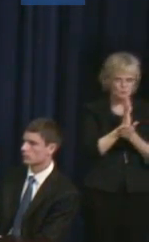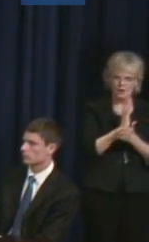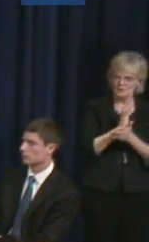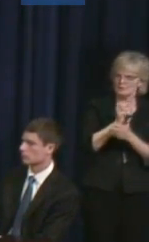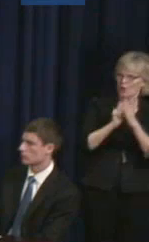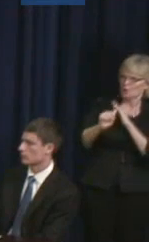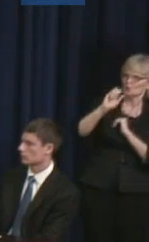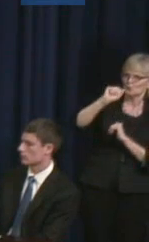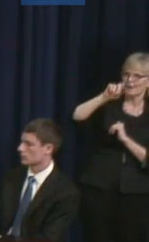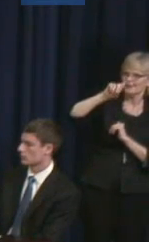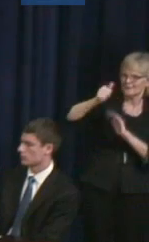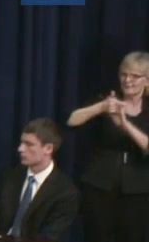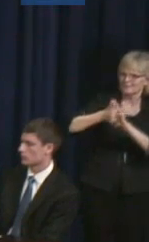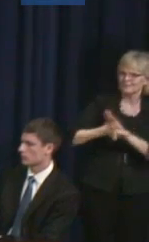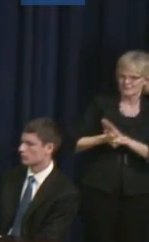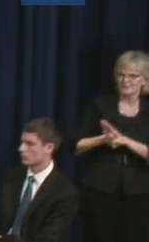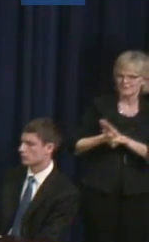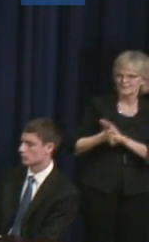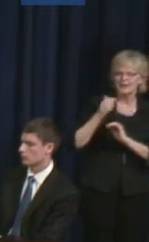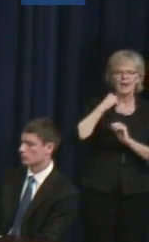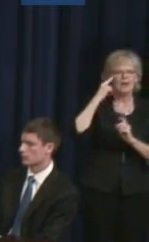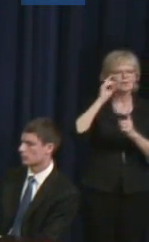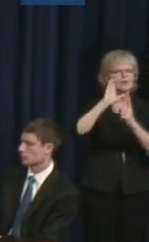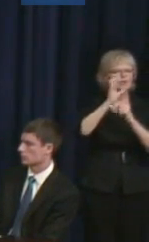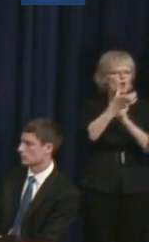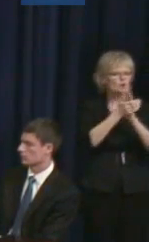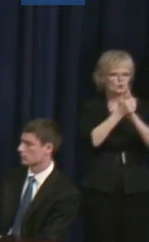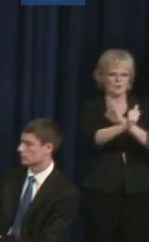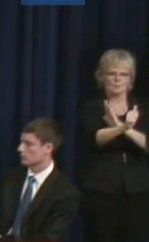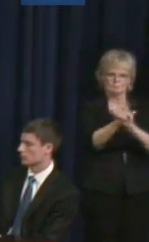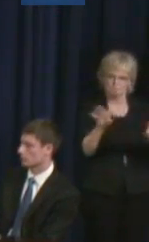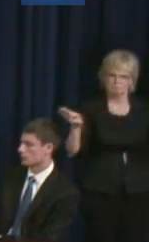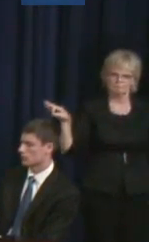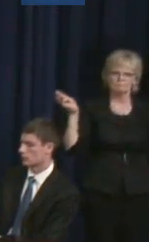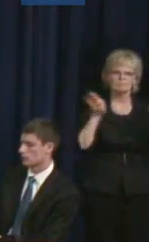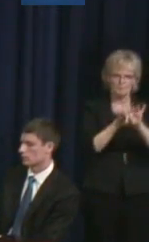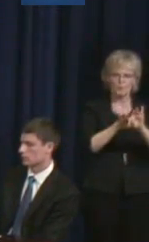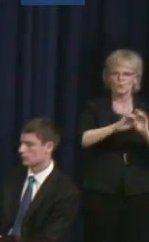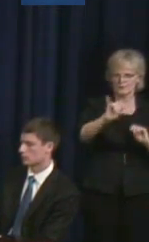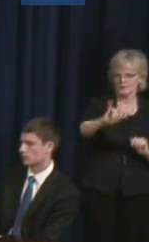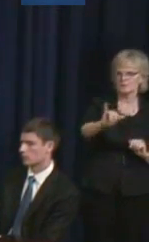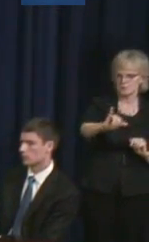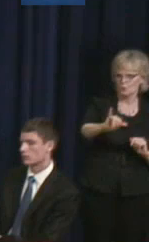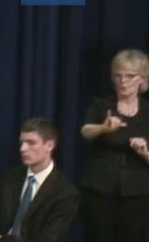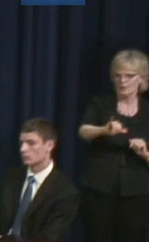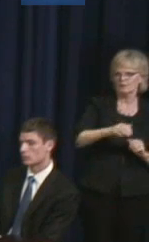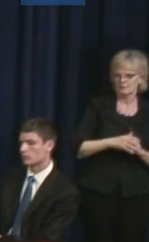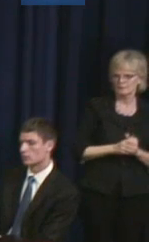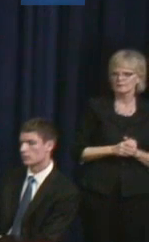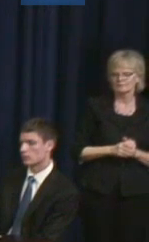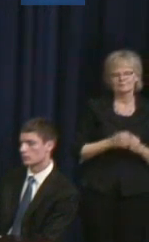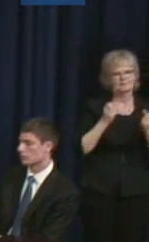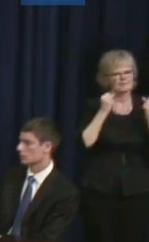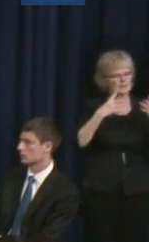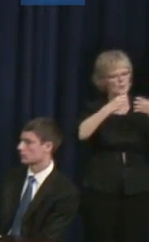I also think that cultural competency is extremely important as well. So, there are so many things that we could definitely